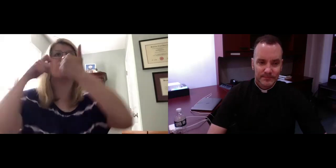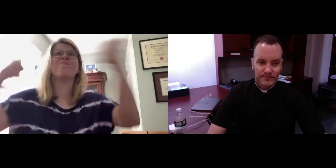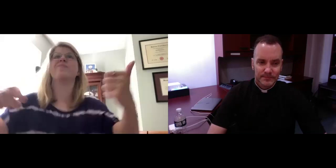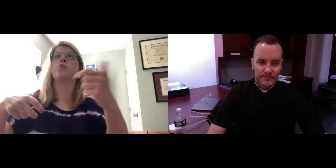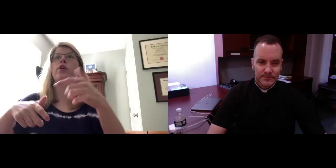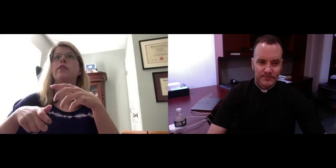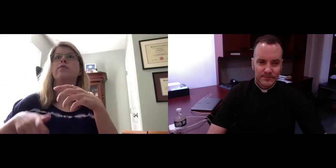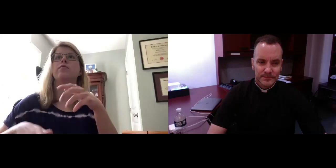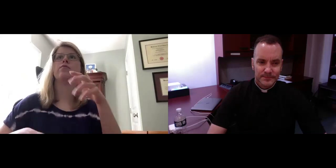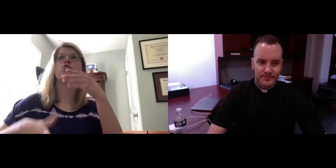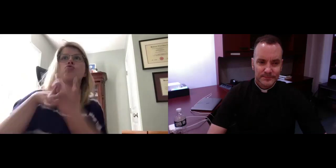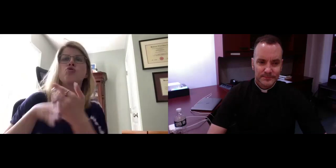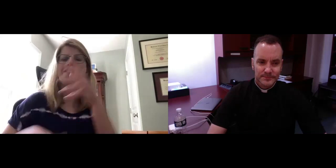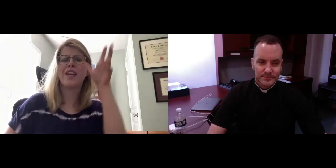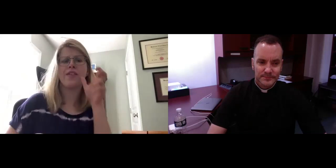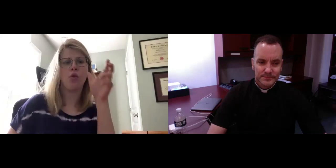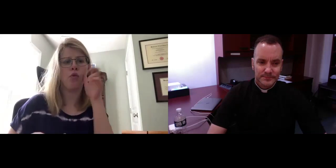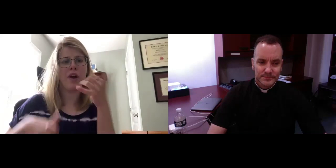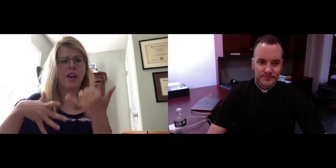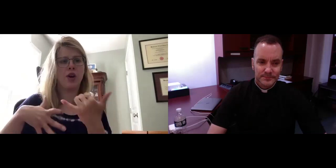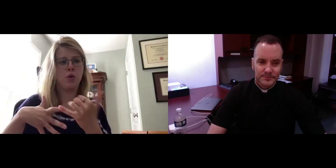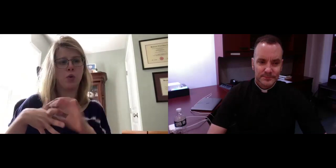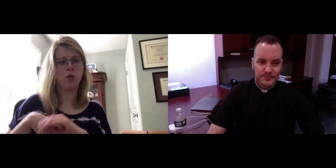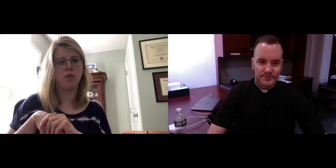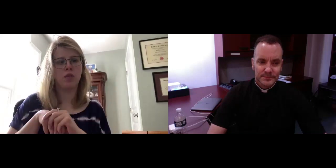lot of awful things happening with divisions in our society, and it's hard